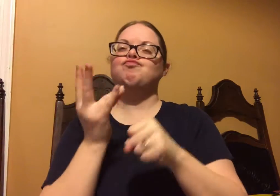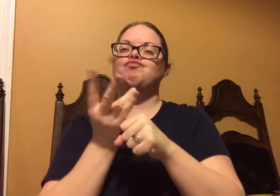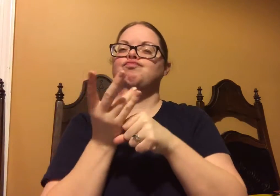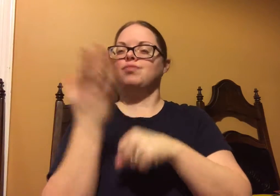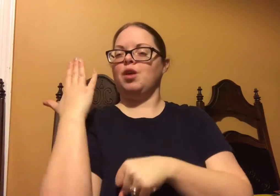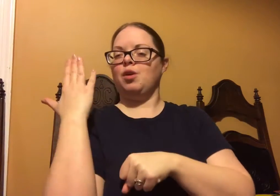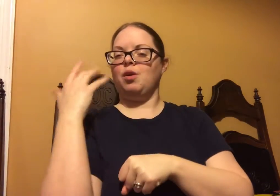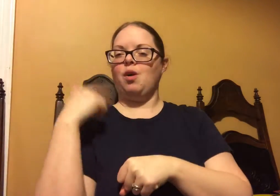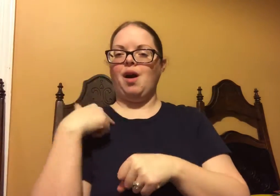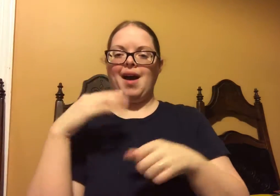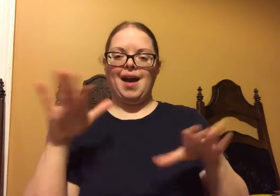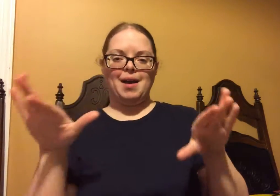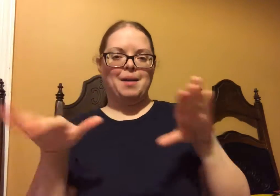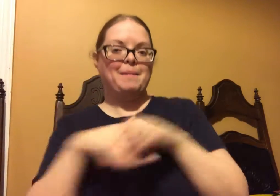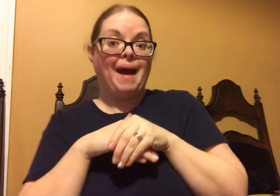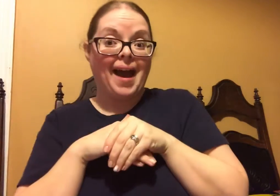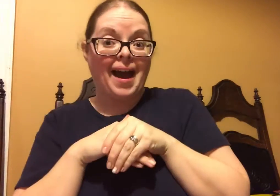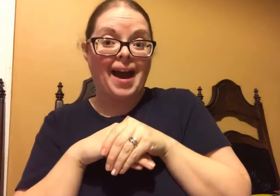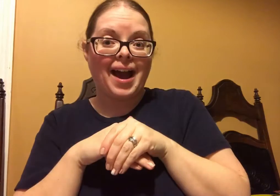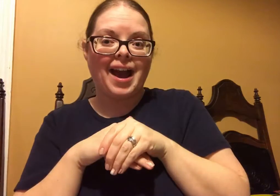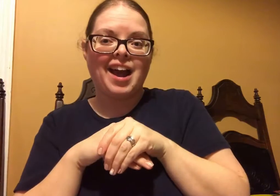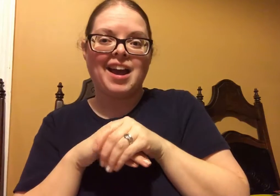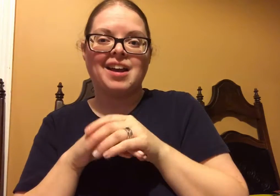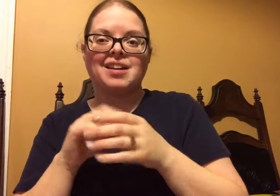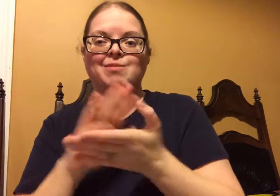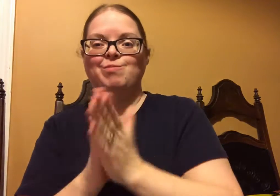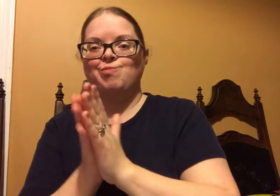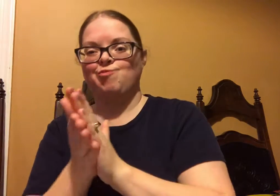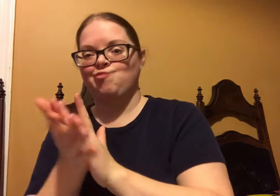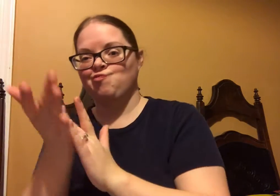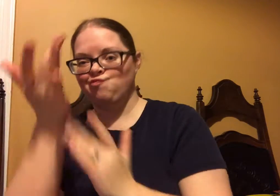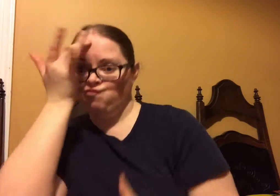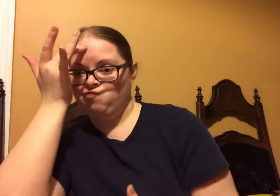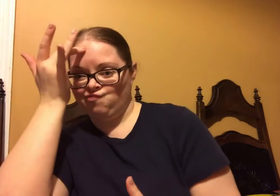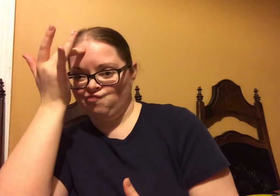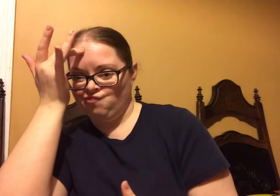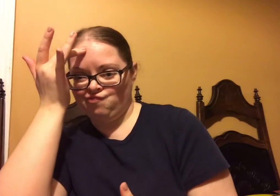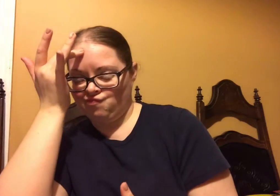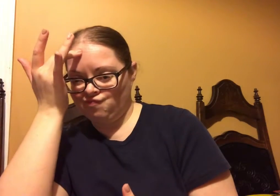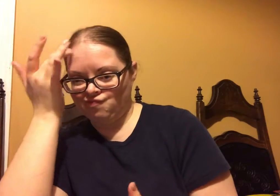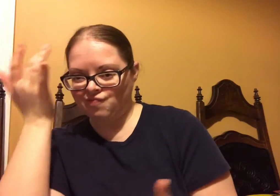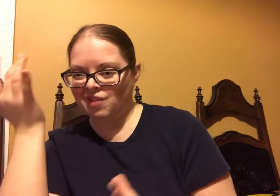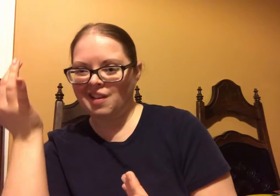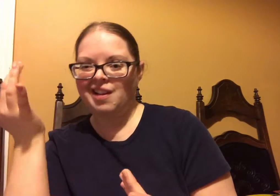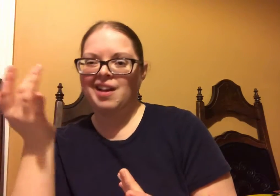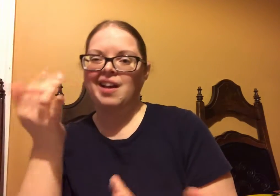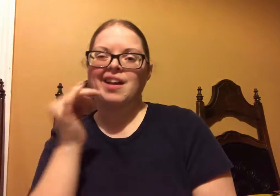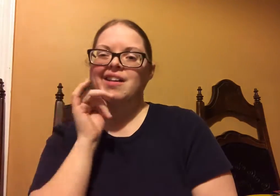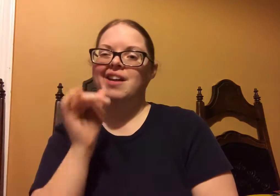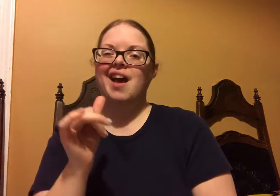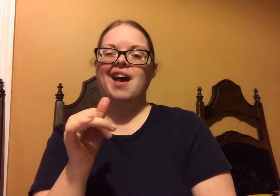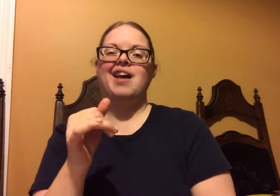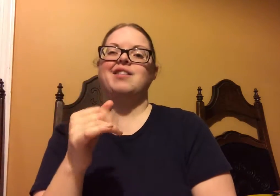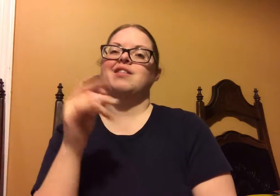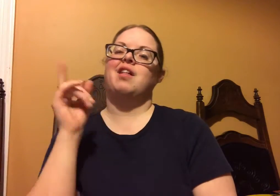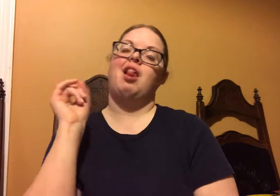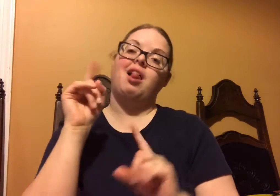About 7 years ago I got married, and then I got sick.